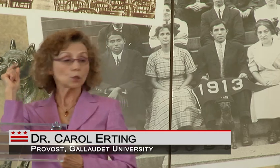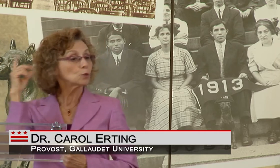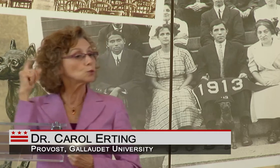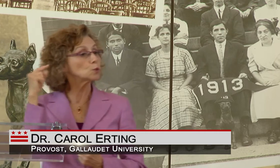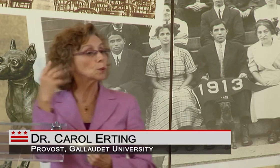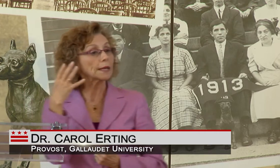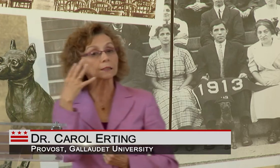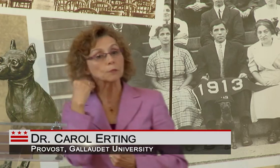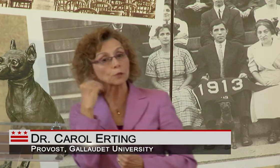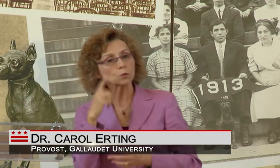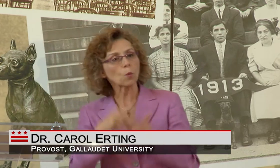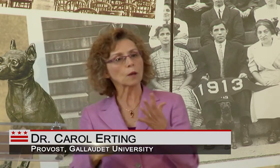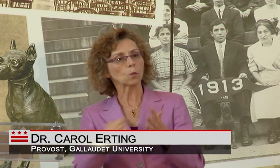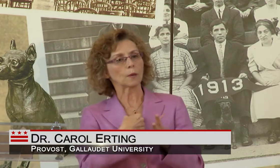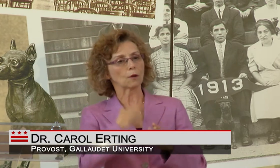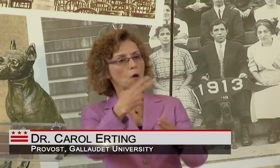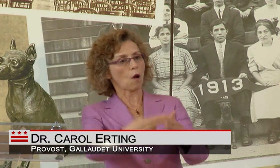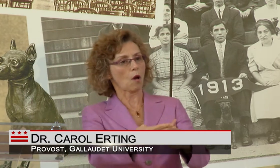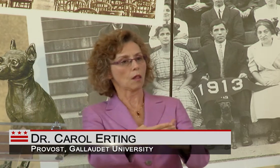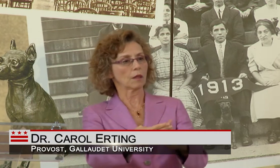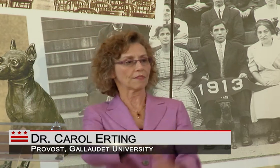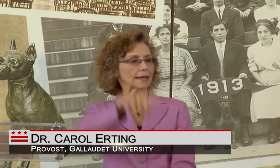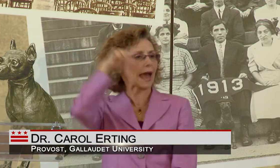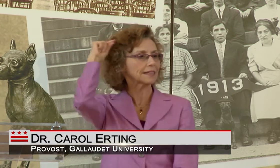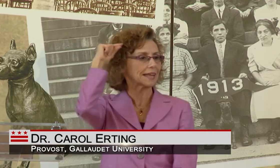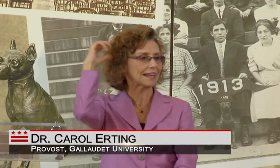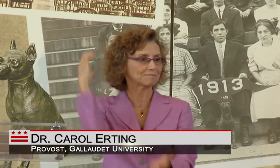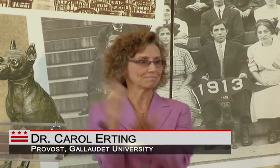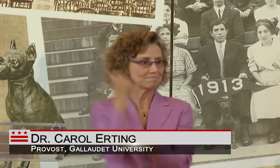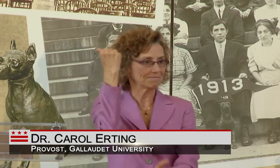STUDENTS COME TO GALLAUDET TO EXPERIENCE WHAT WE CALL THE